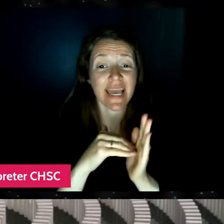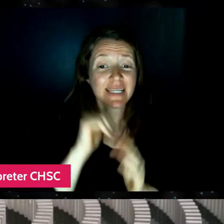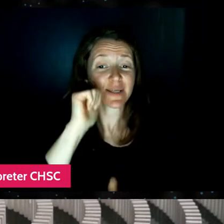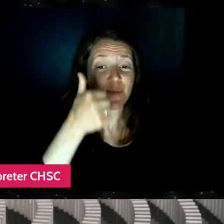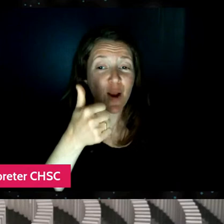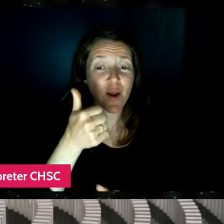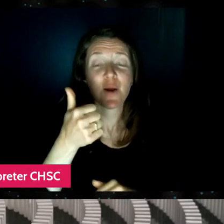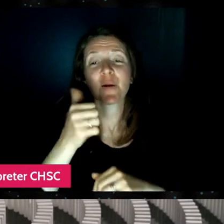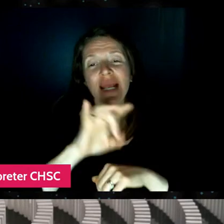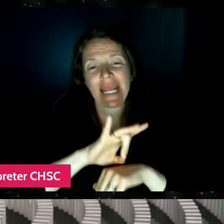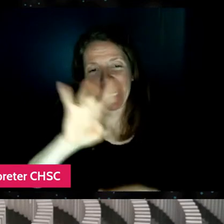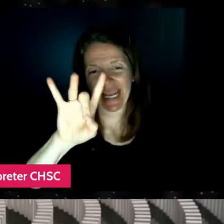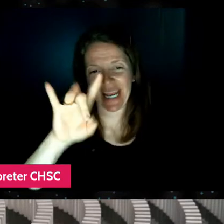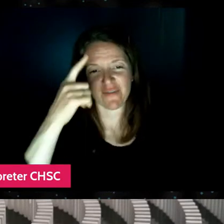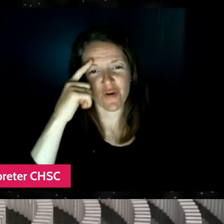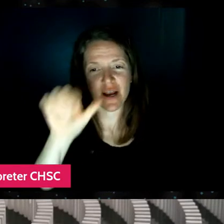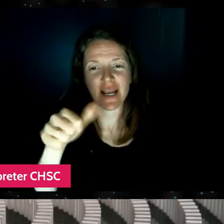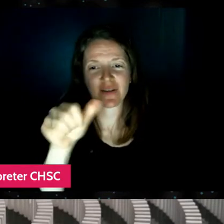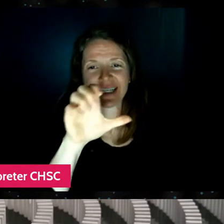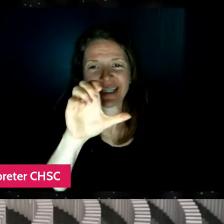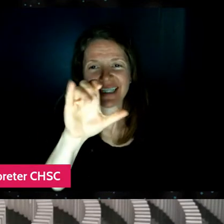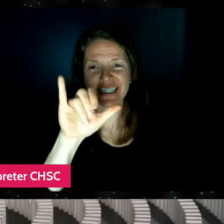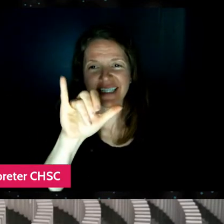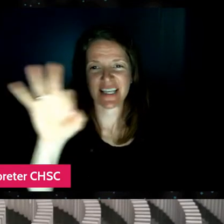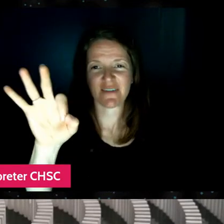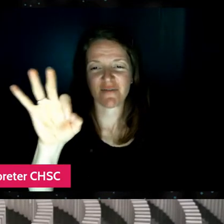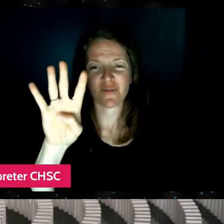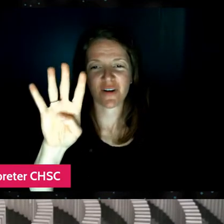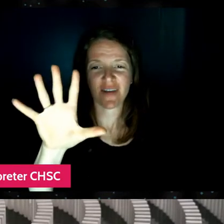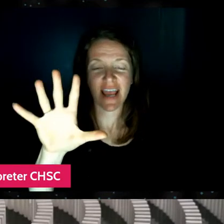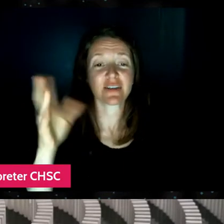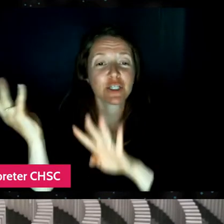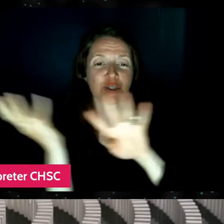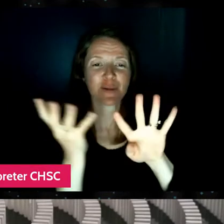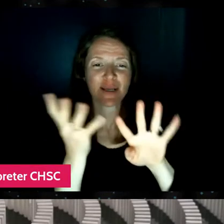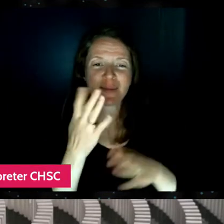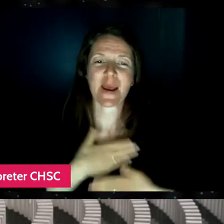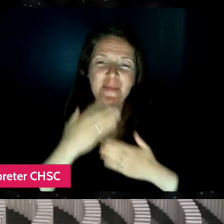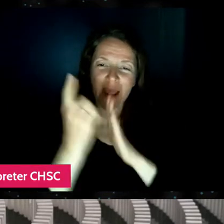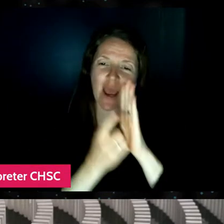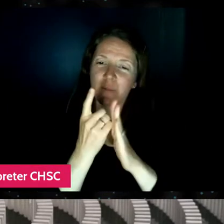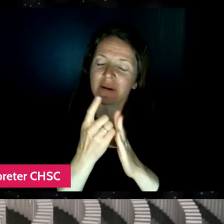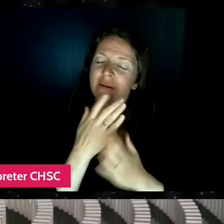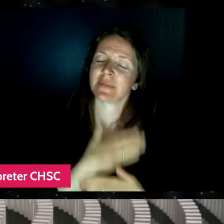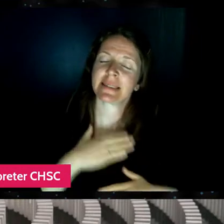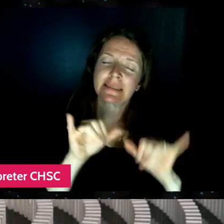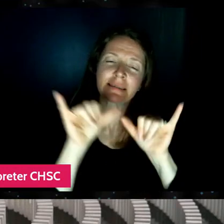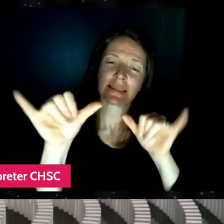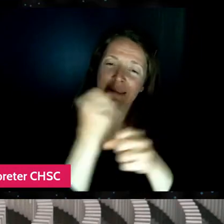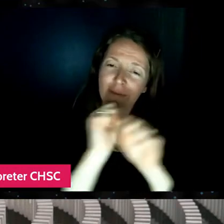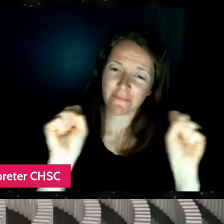for another CIFF45 Streams Happy Hour. In the meantime, please stay safe, stay healthy.